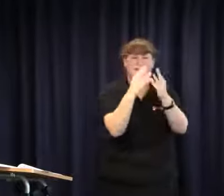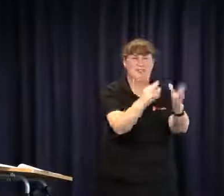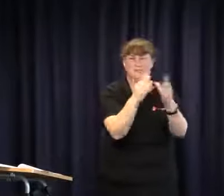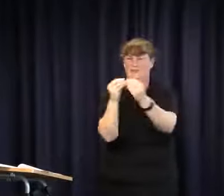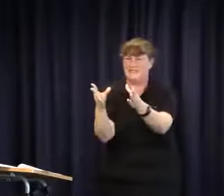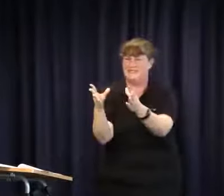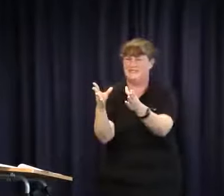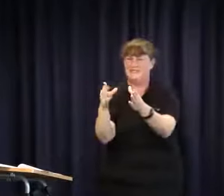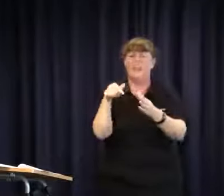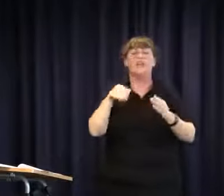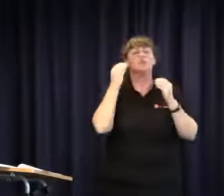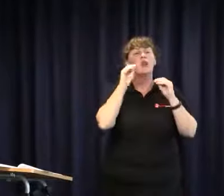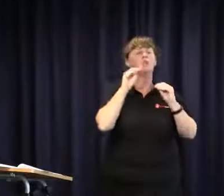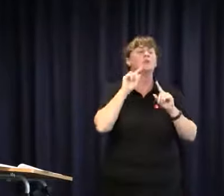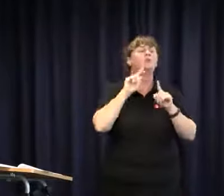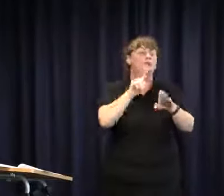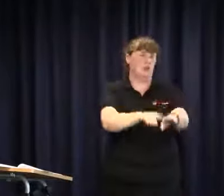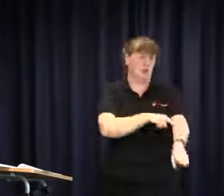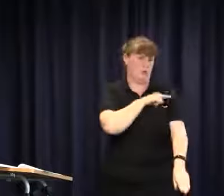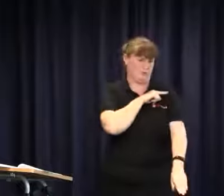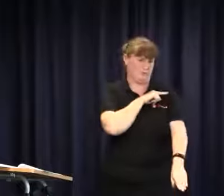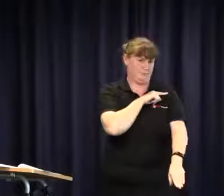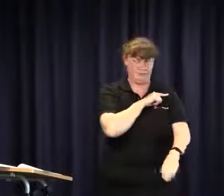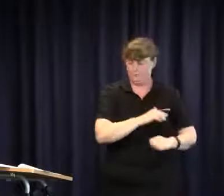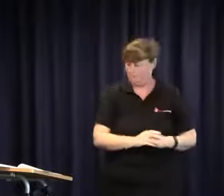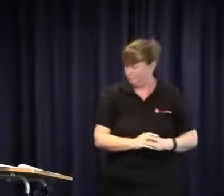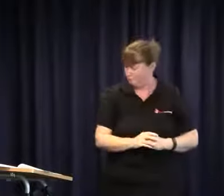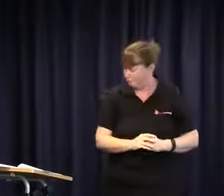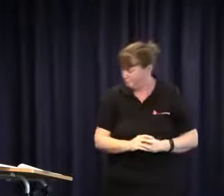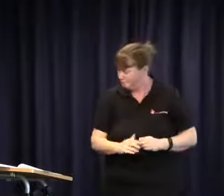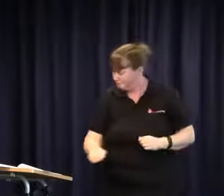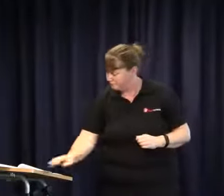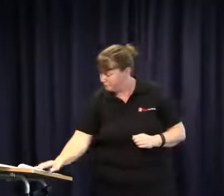but these were small quick wins that were possible. But as we know, department of education,